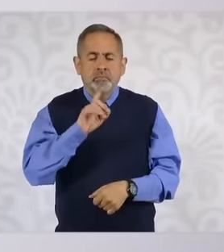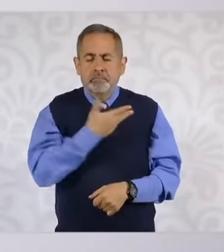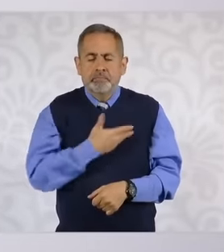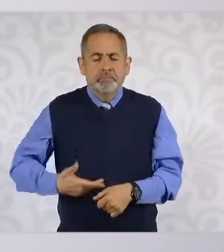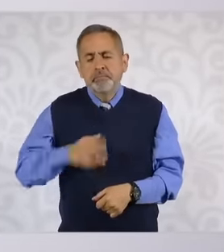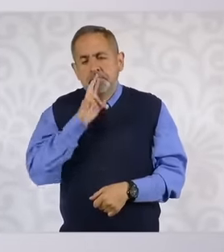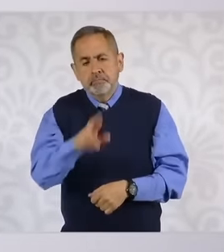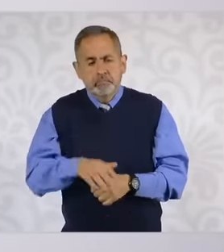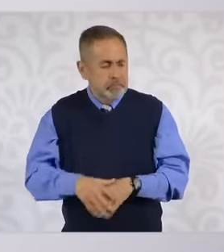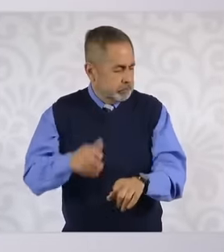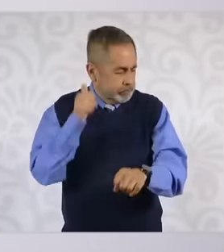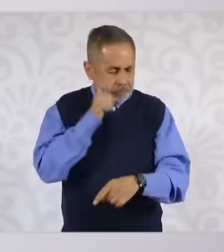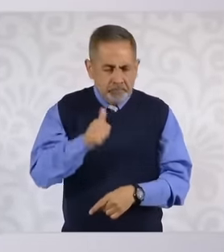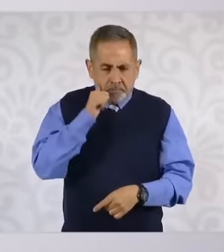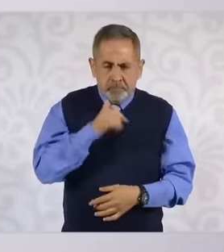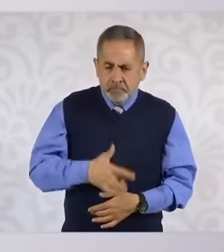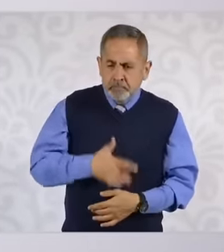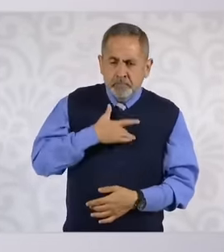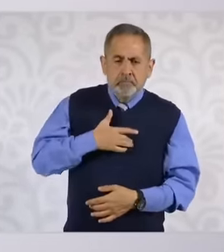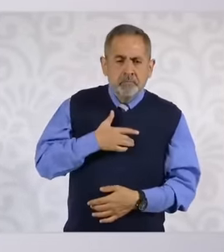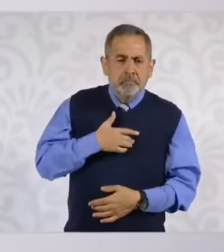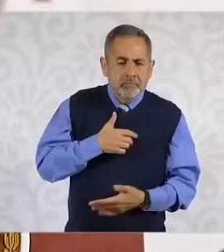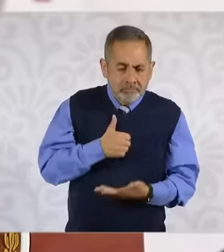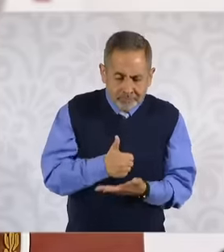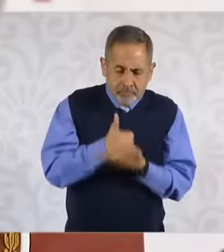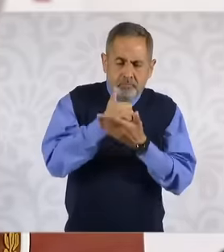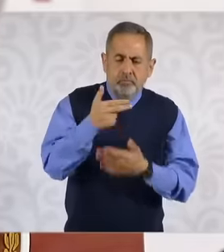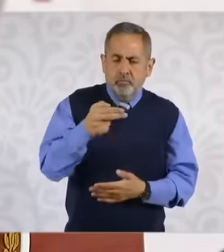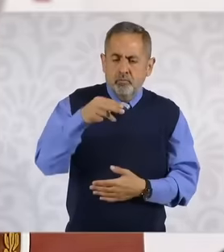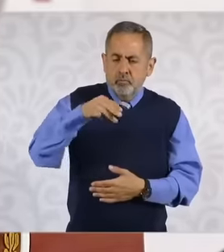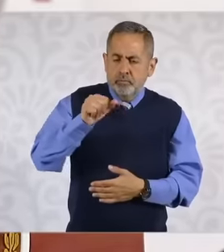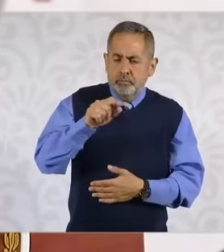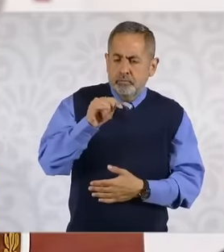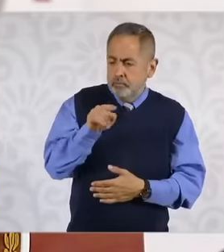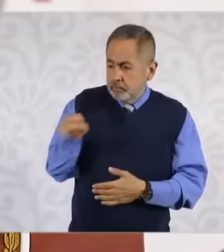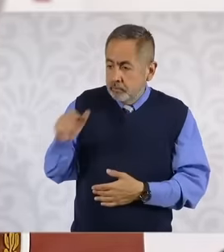And they know that we are against the blockade. Mexico has always been against it.